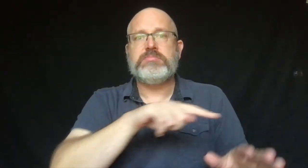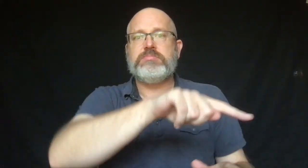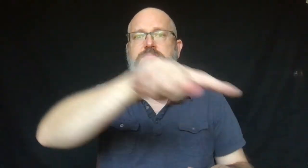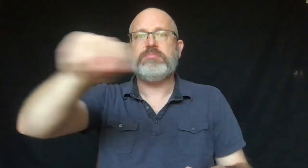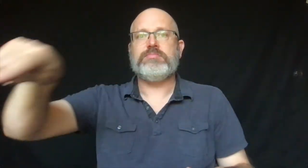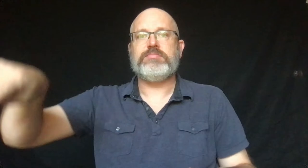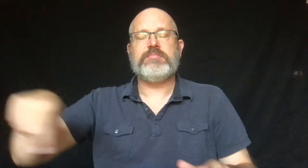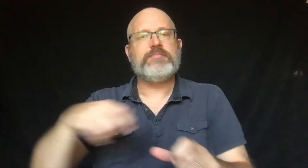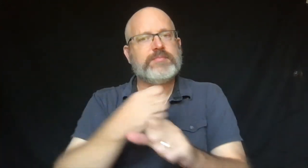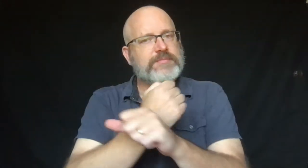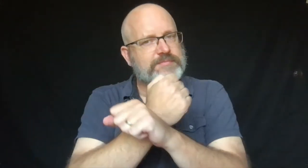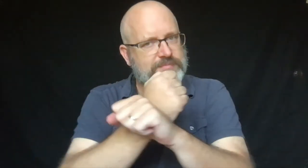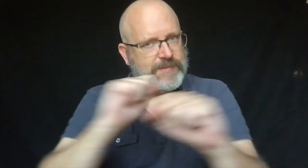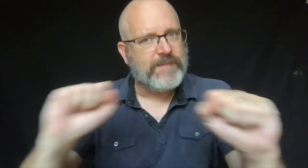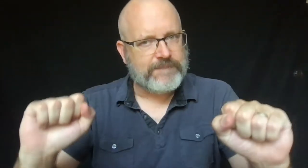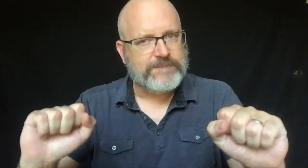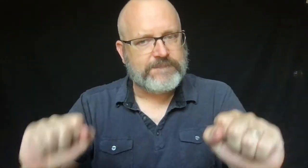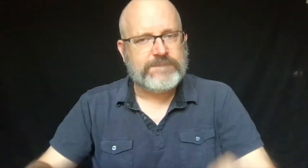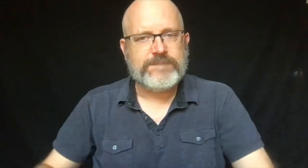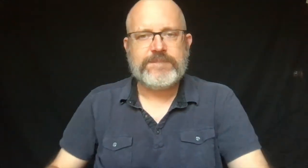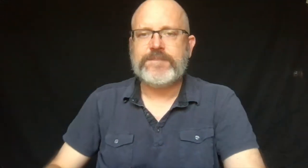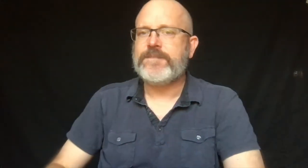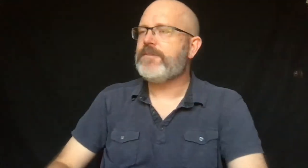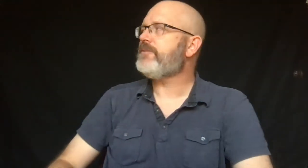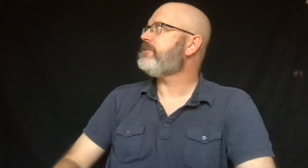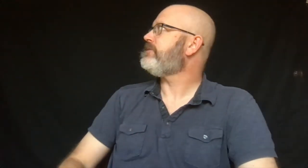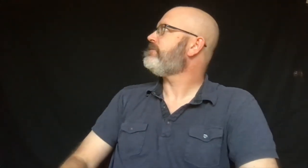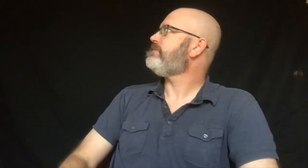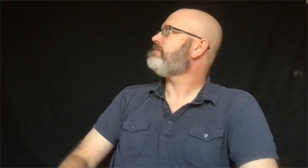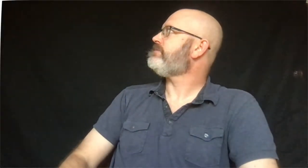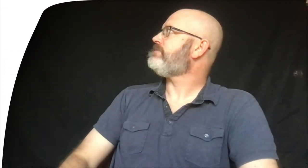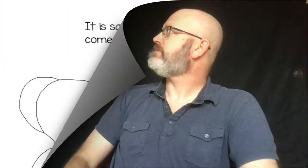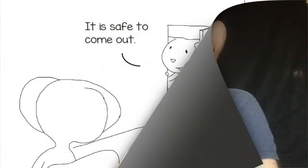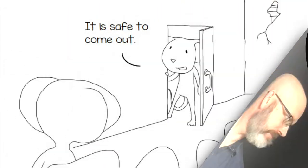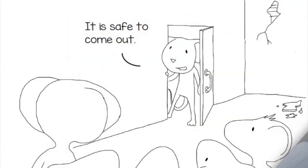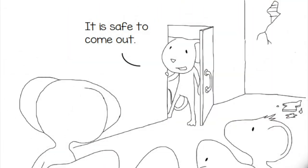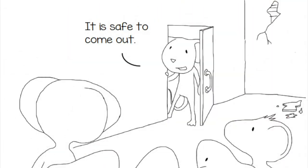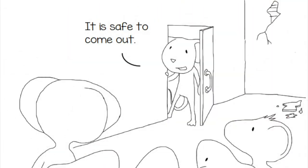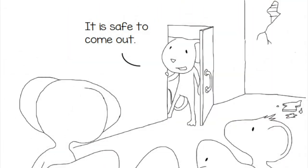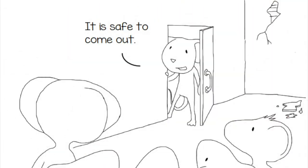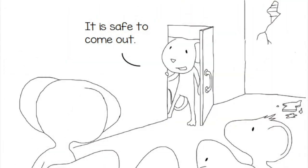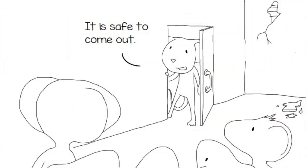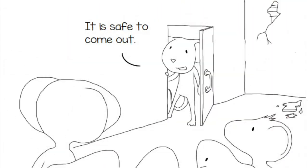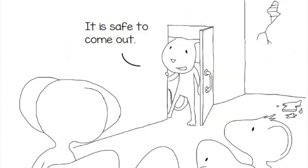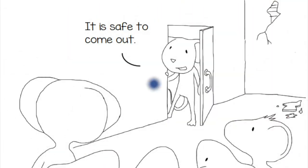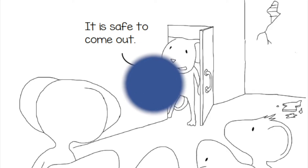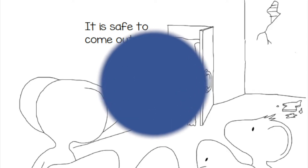The tornado had passed. It was all over. They were safe.